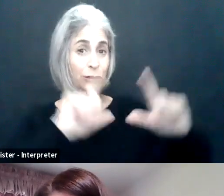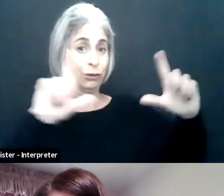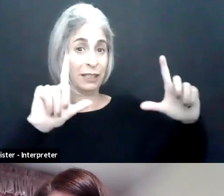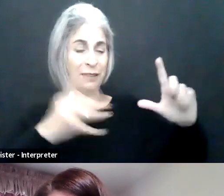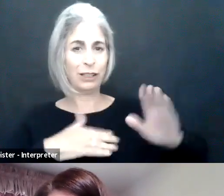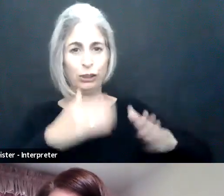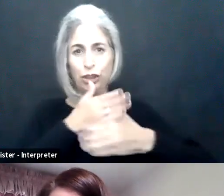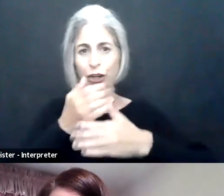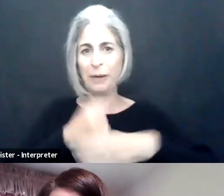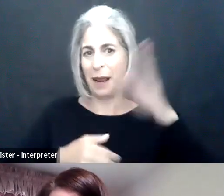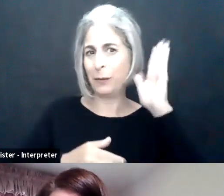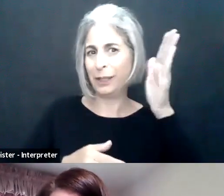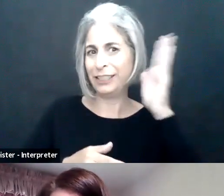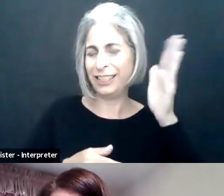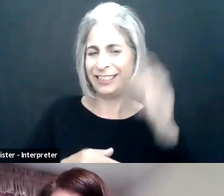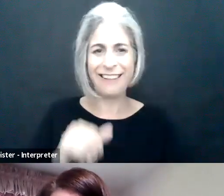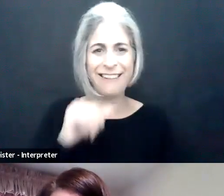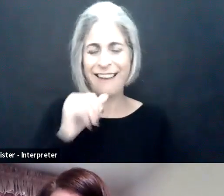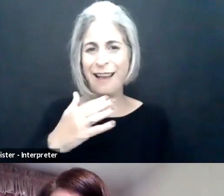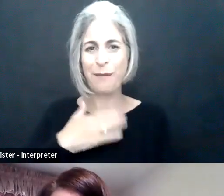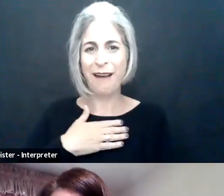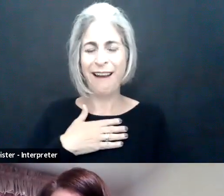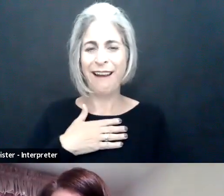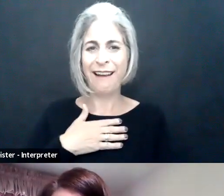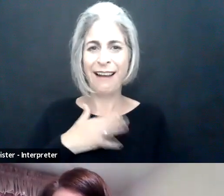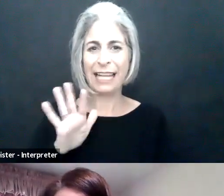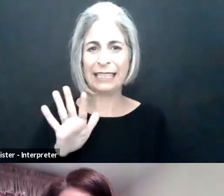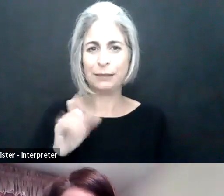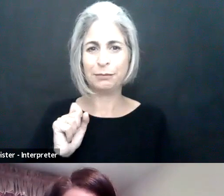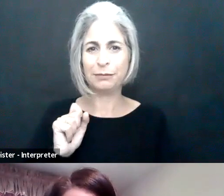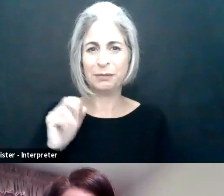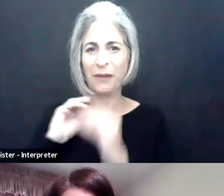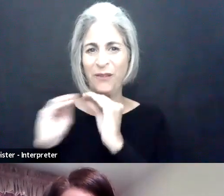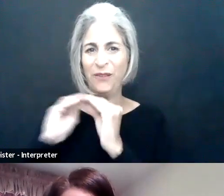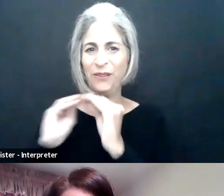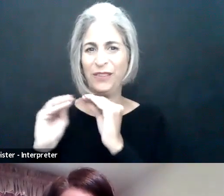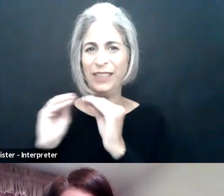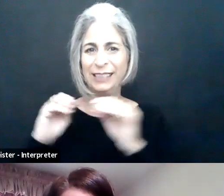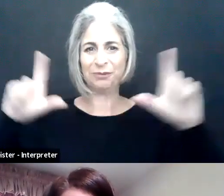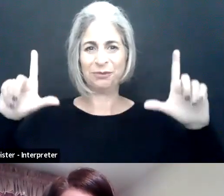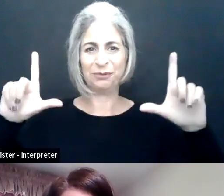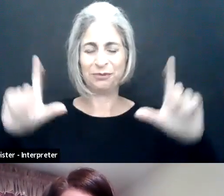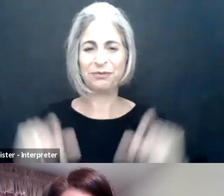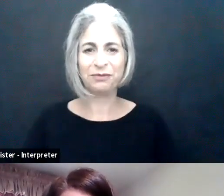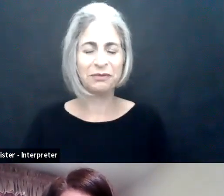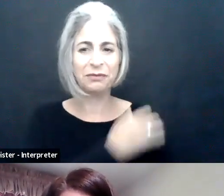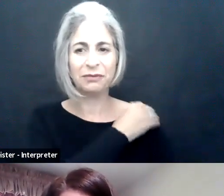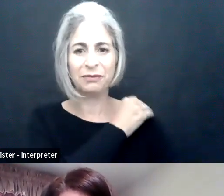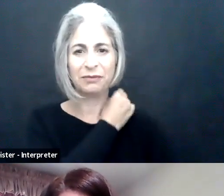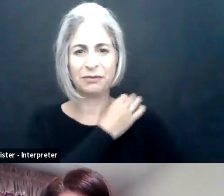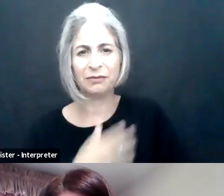Sam: I'm going to switch for a moment just to make sure that my screen